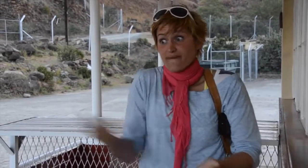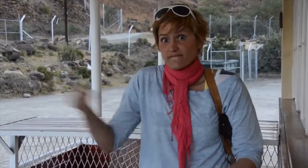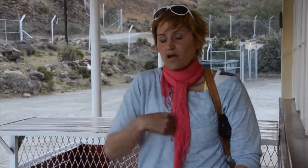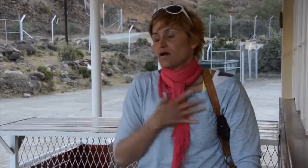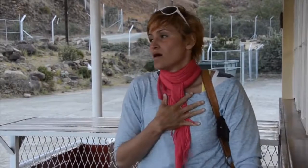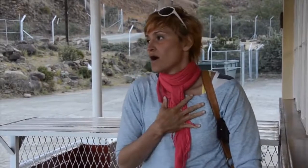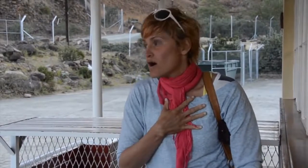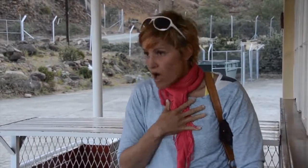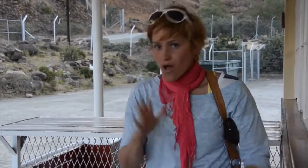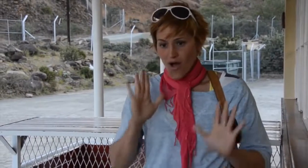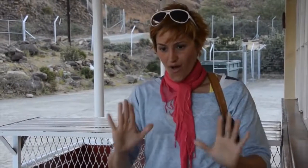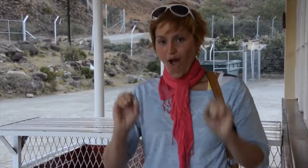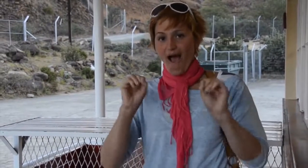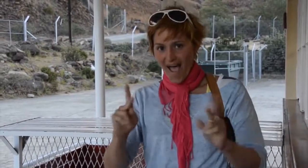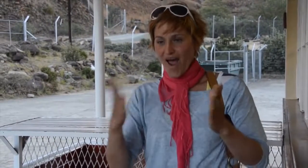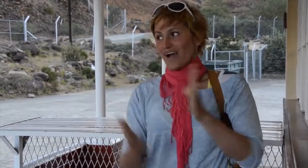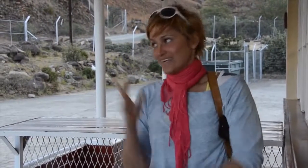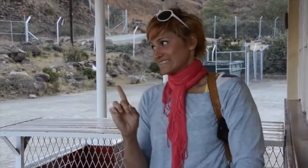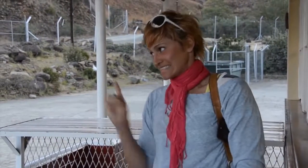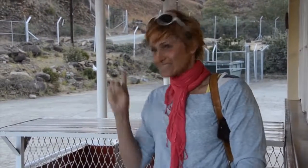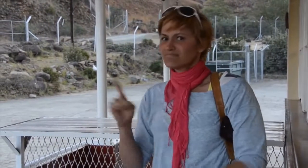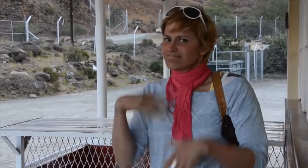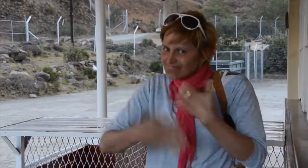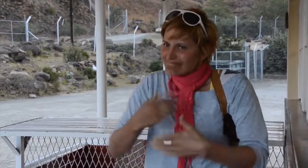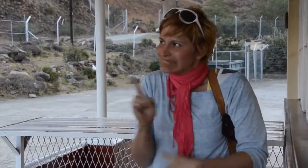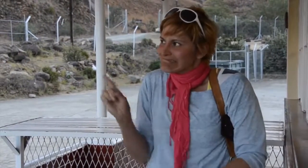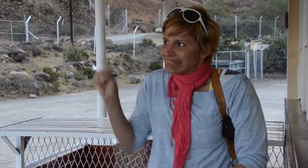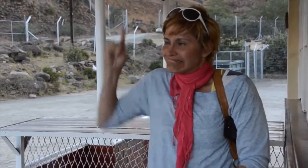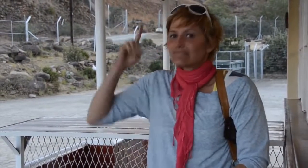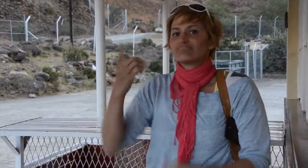Now we are here at the border and I am glad for that.